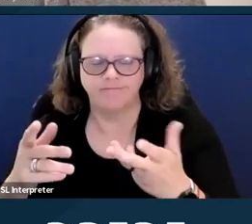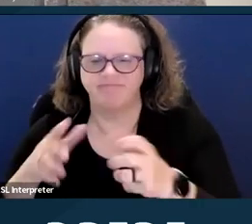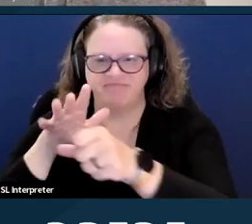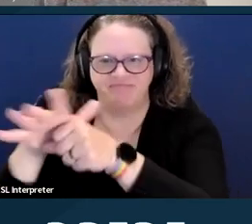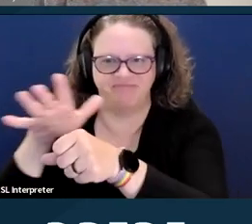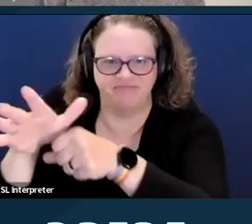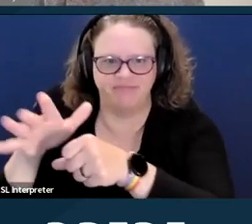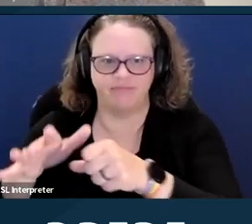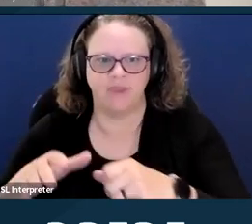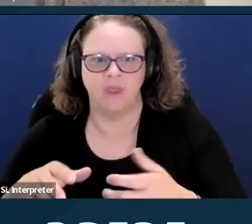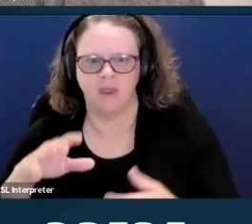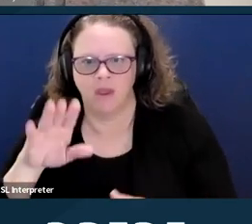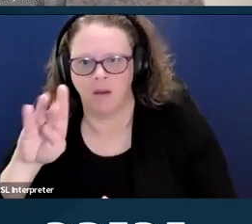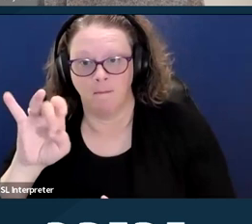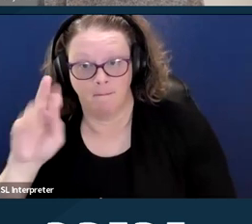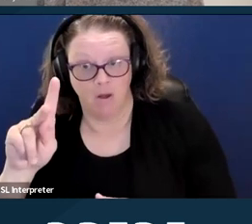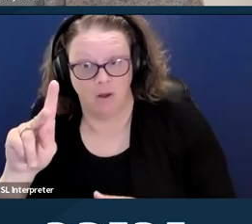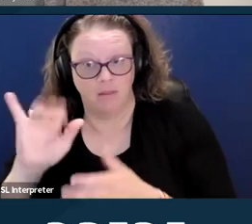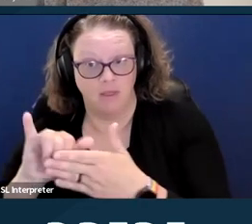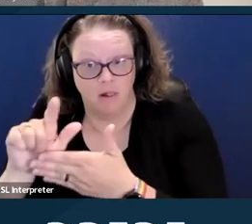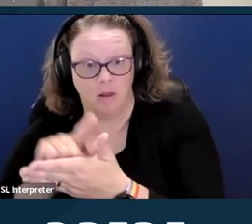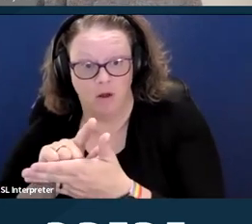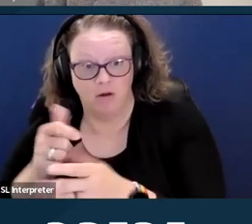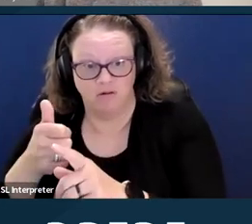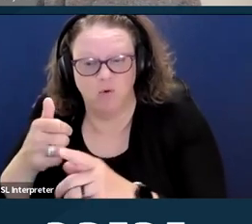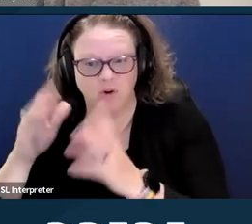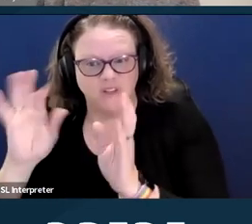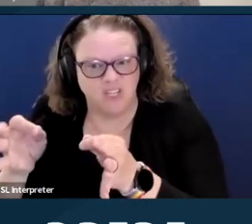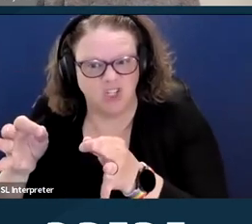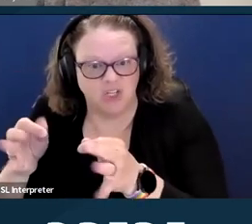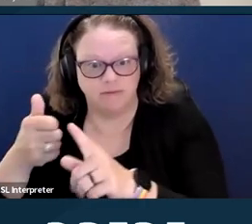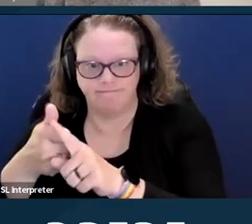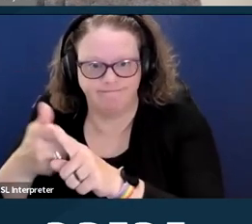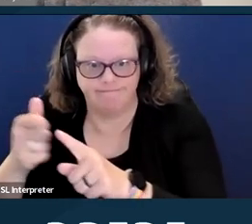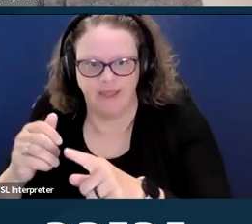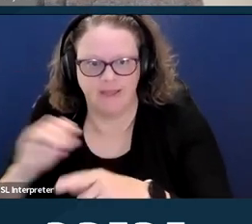about language and terminology, this terminology is extremely ableist